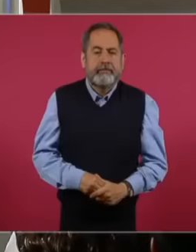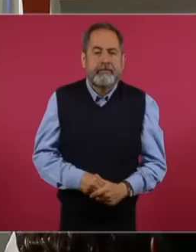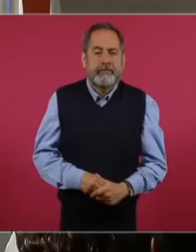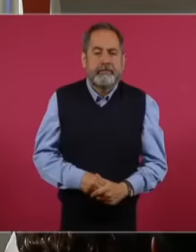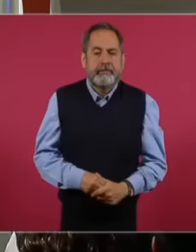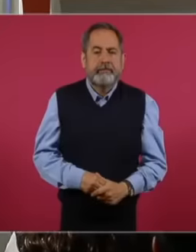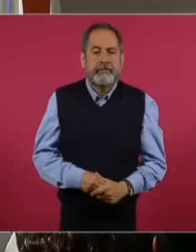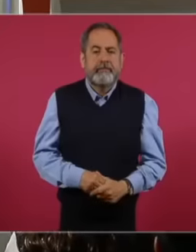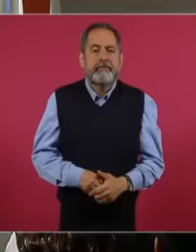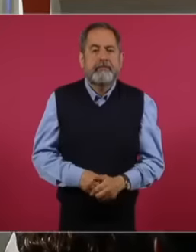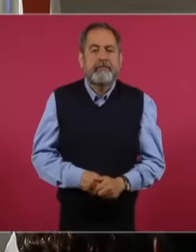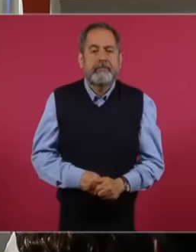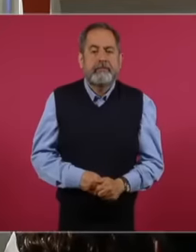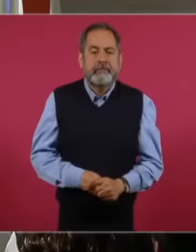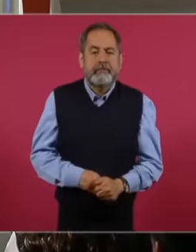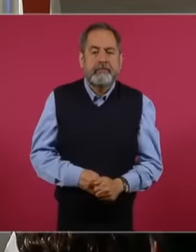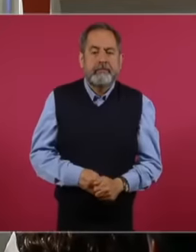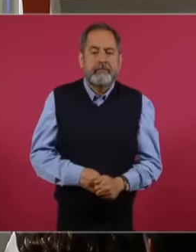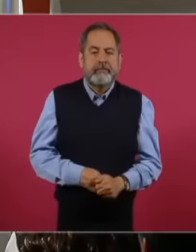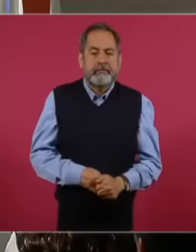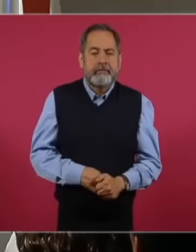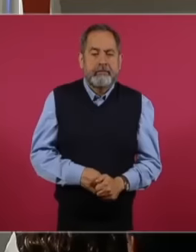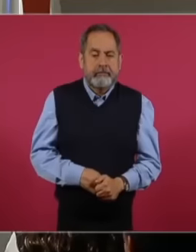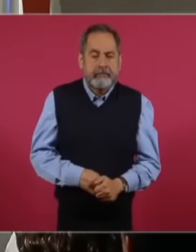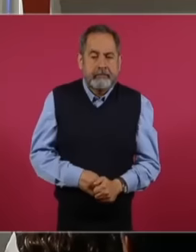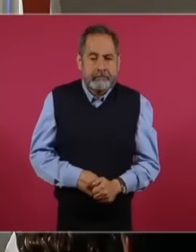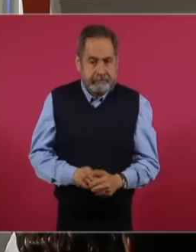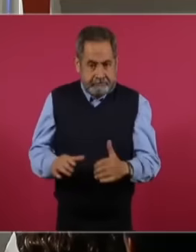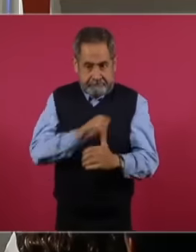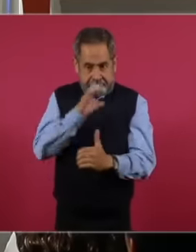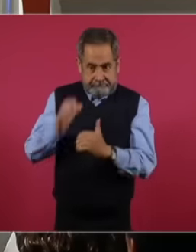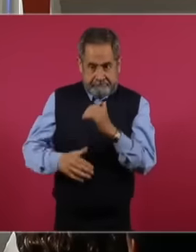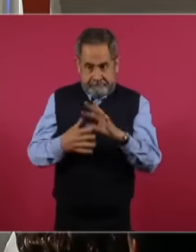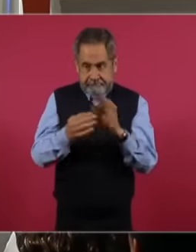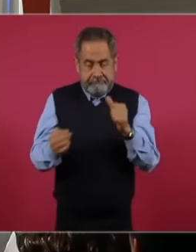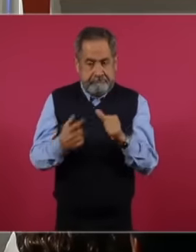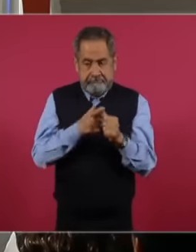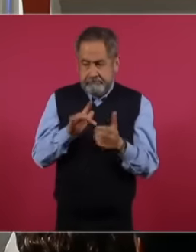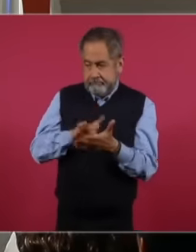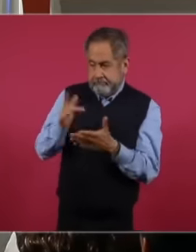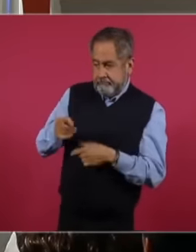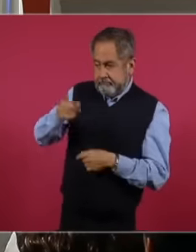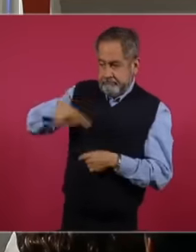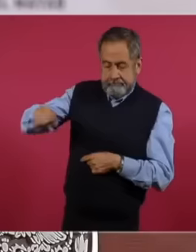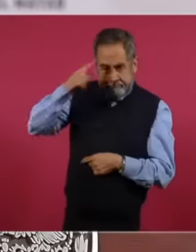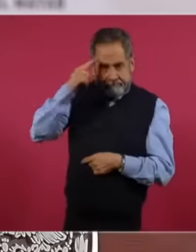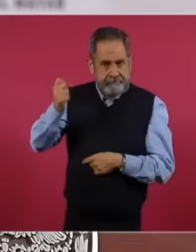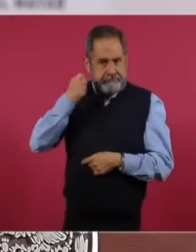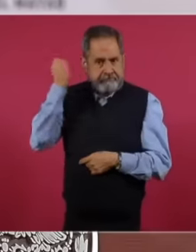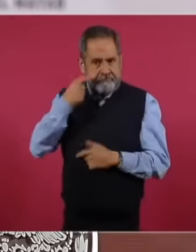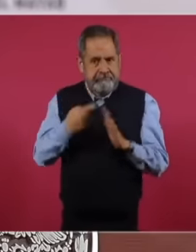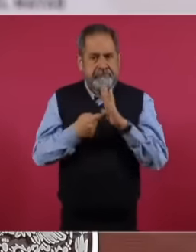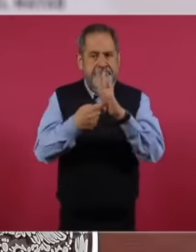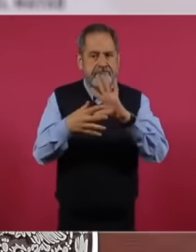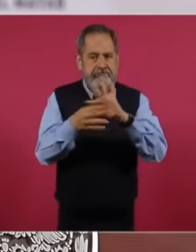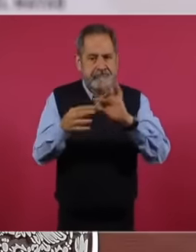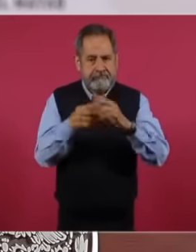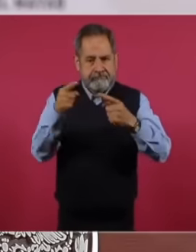before concluding I would like to thank you for the space to present these various topics